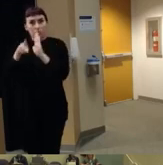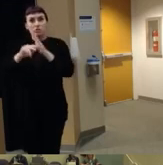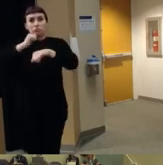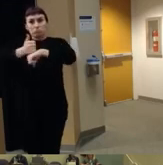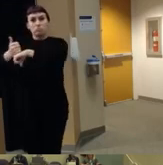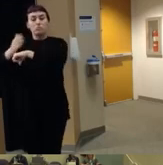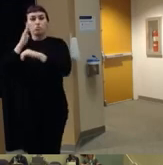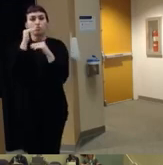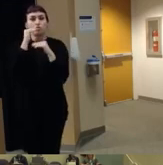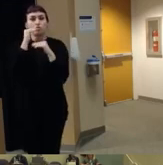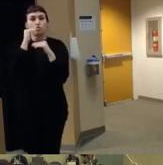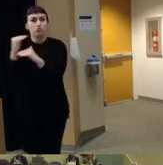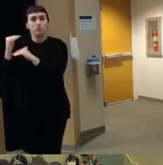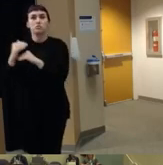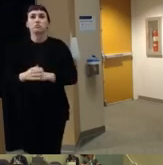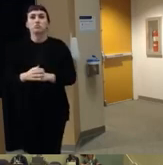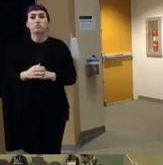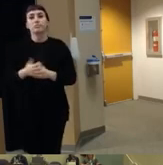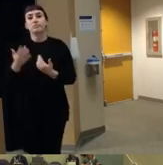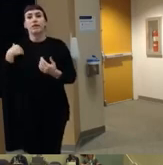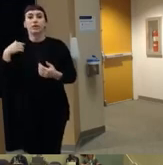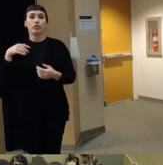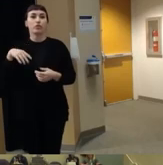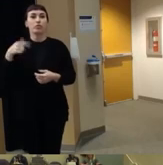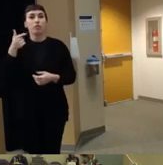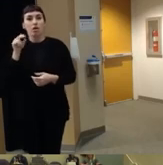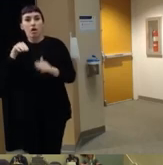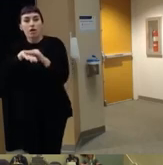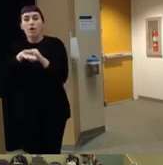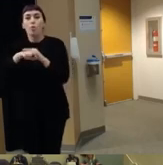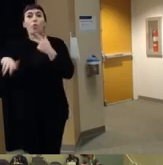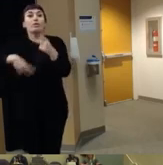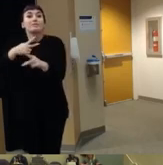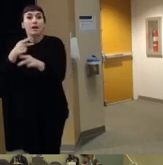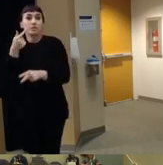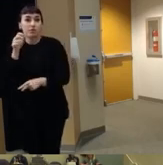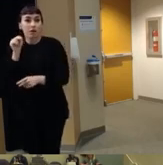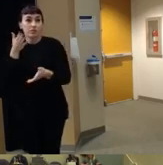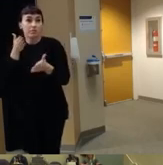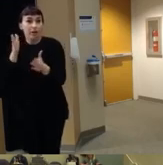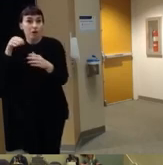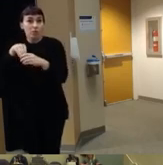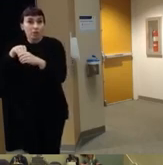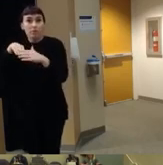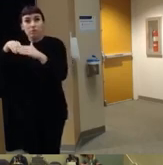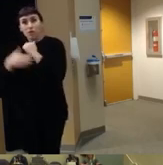restrict um either firearm or the types of guns that we allow in the country etc etc um